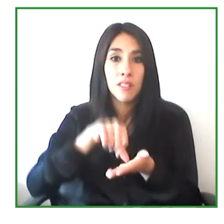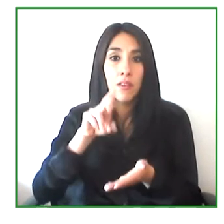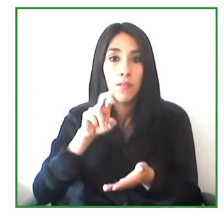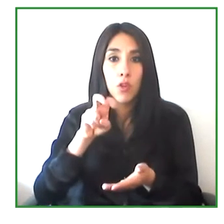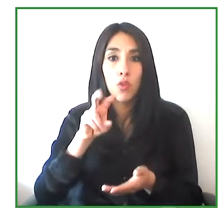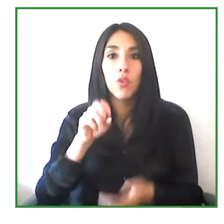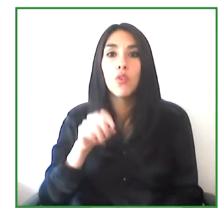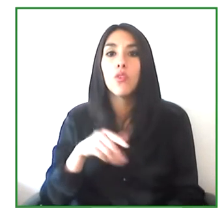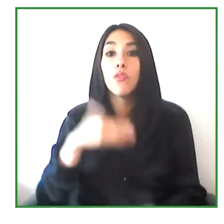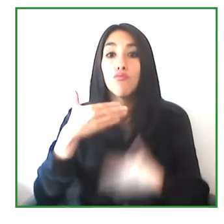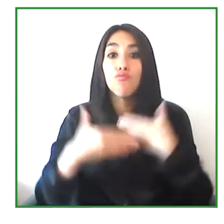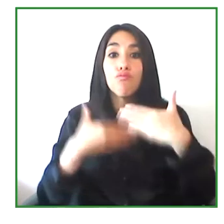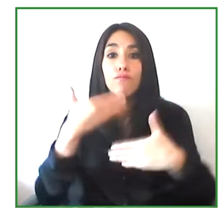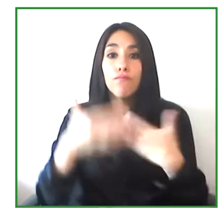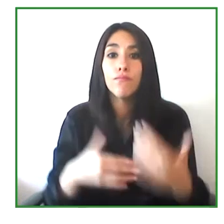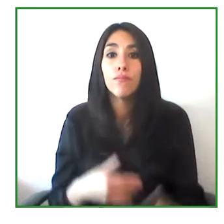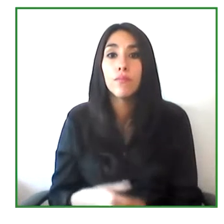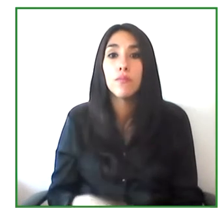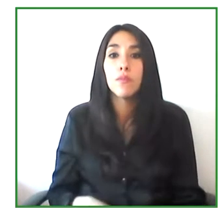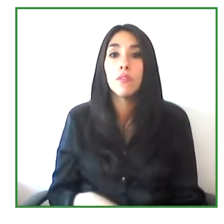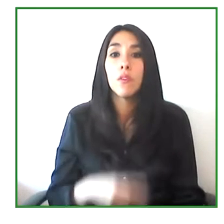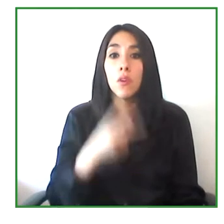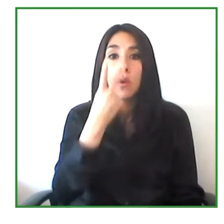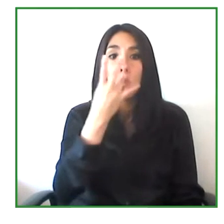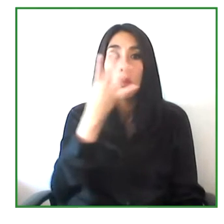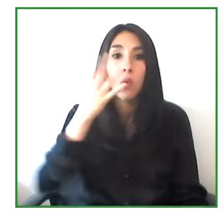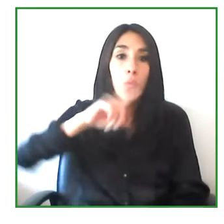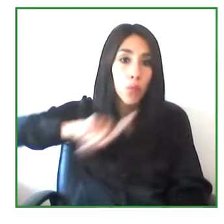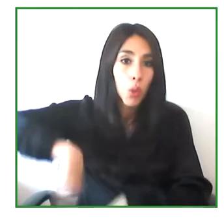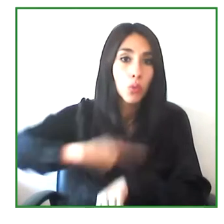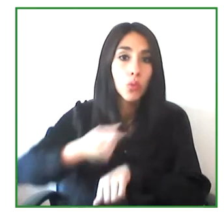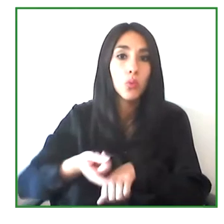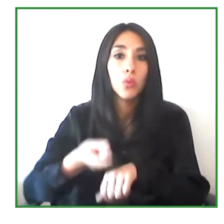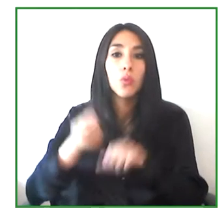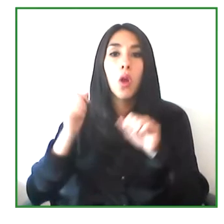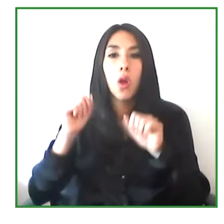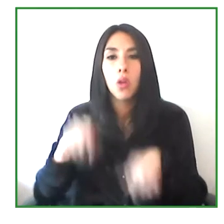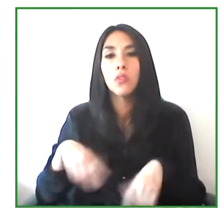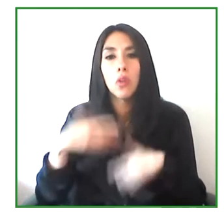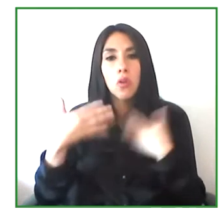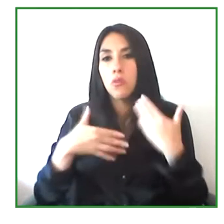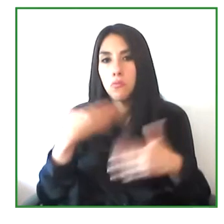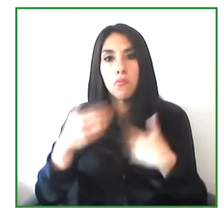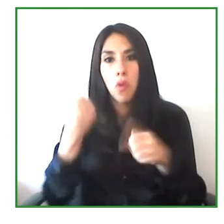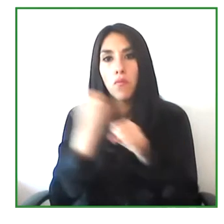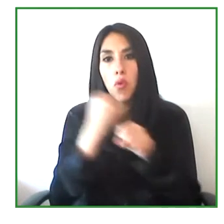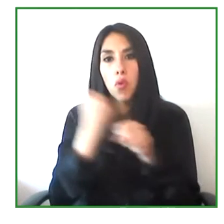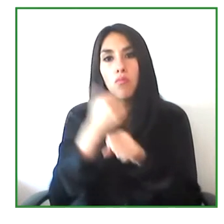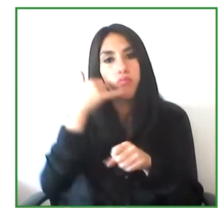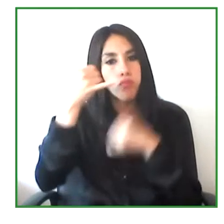It is available 24 hours a day, seven days a week, including holidays.